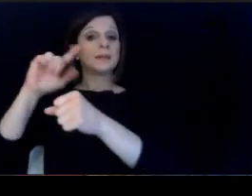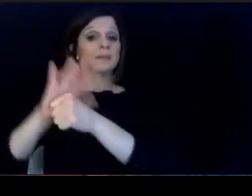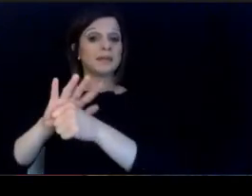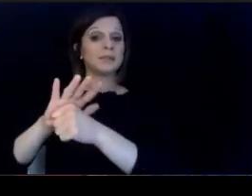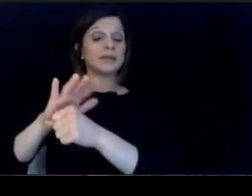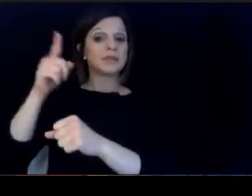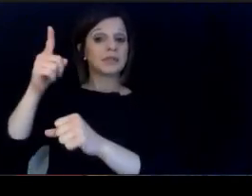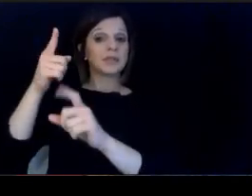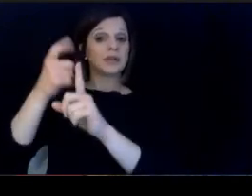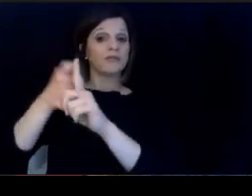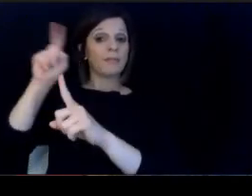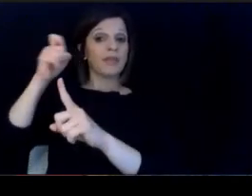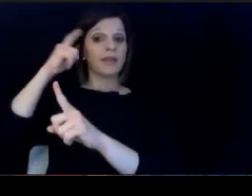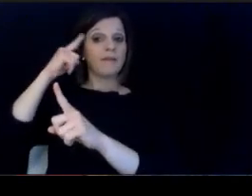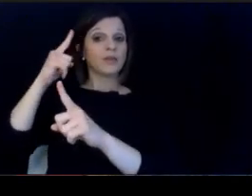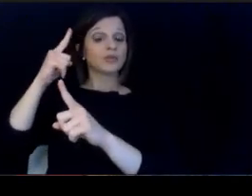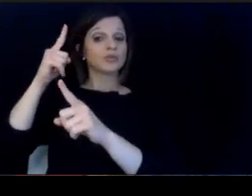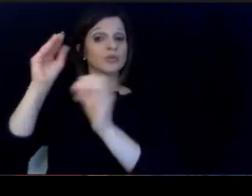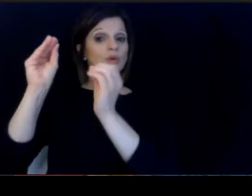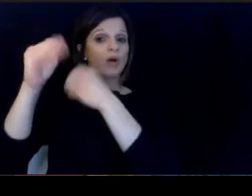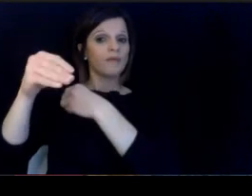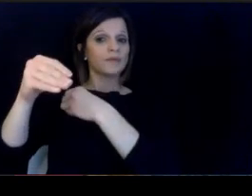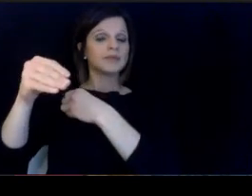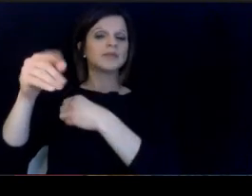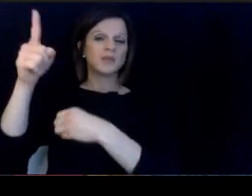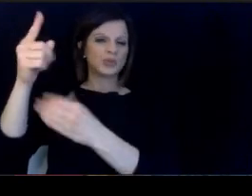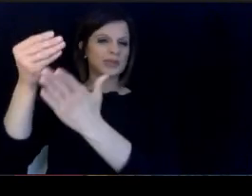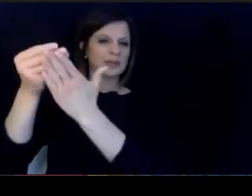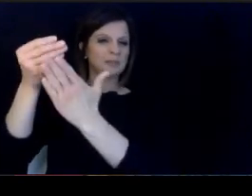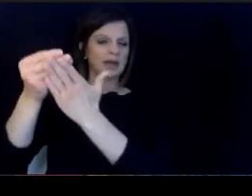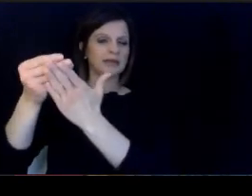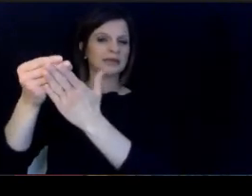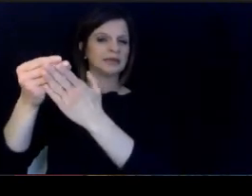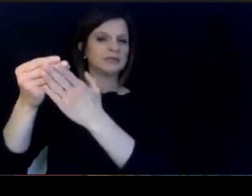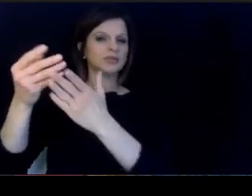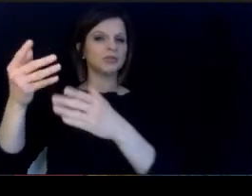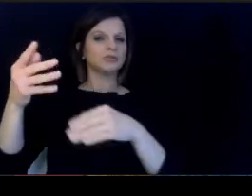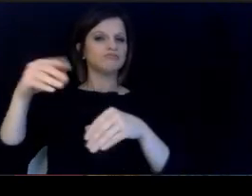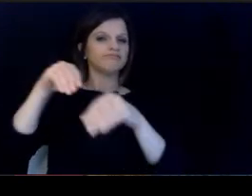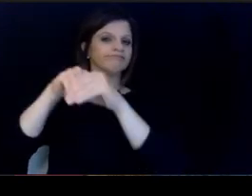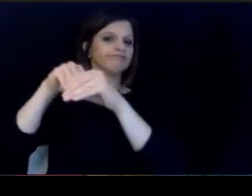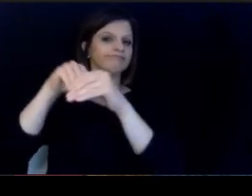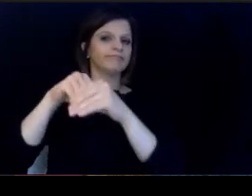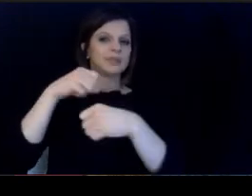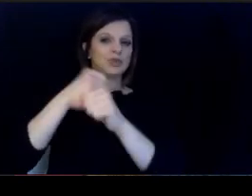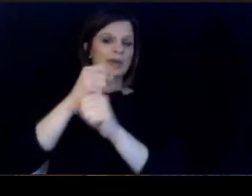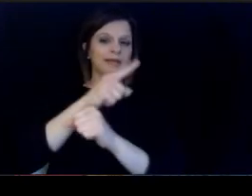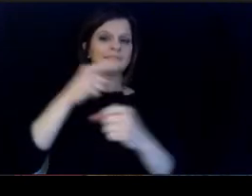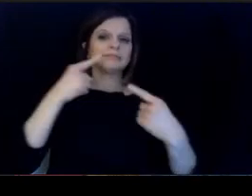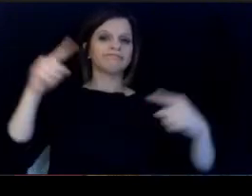for the missing part, which was really the funding to make it happen. And now we can move forward by.